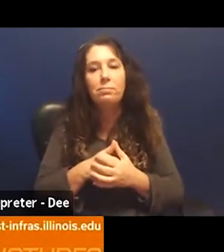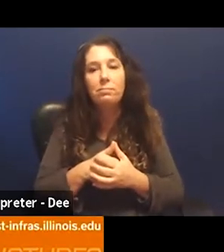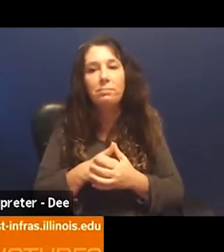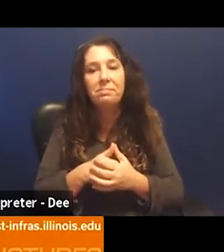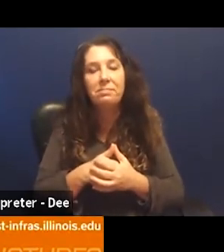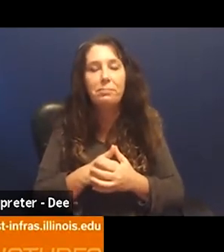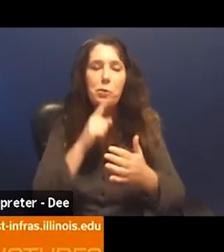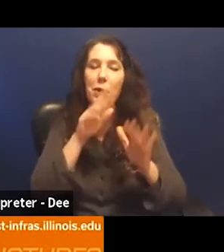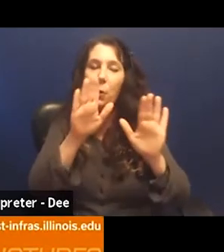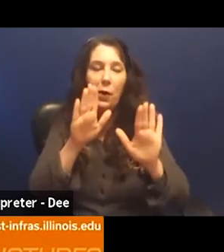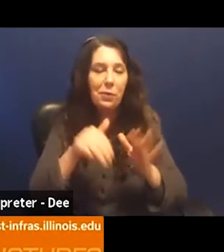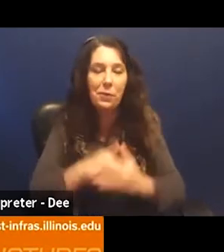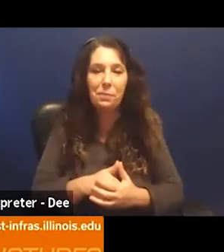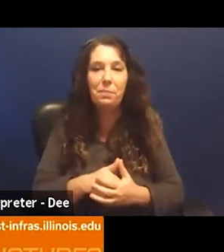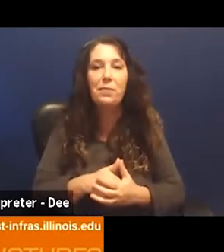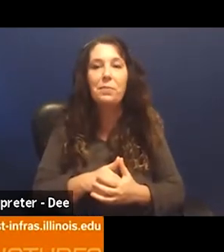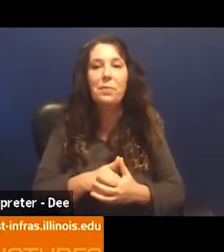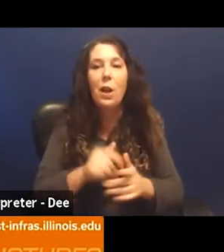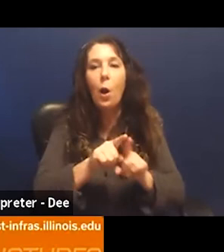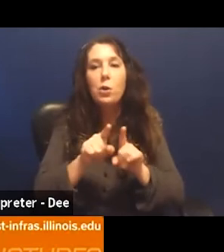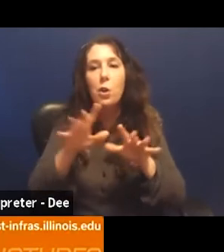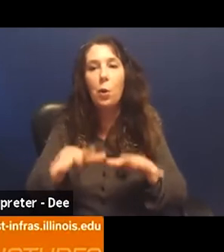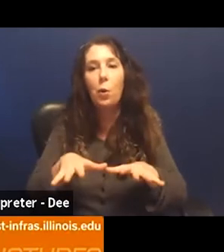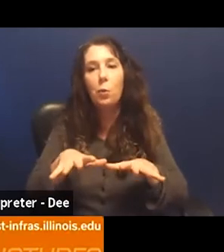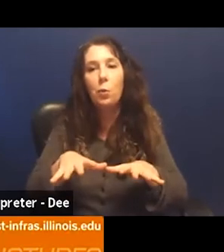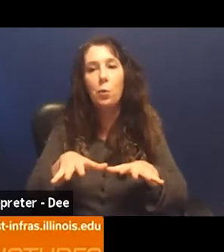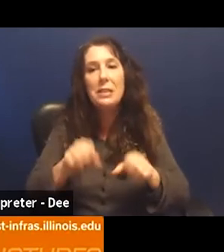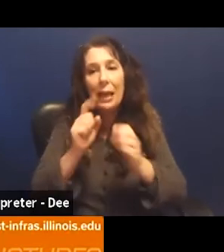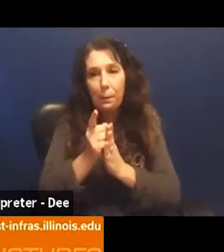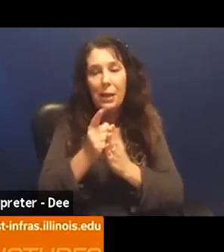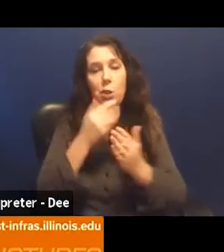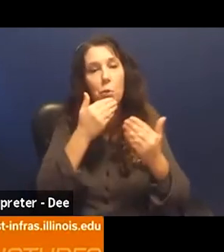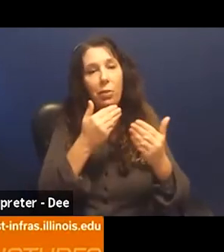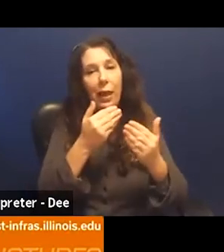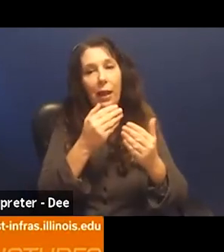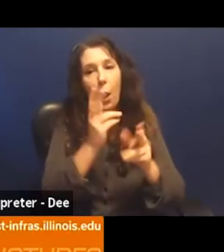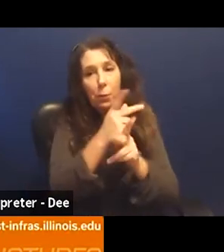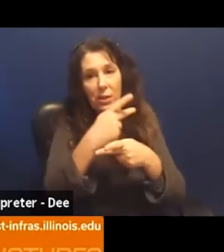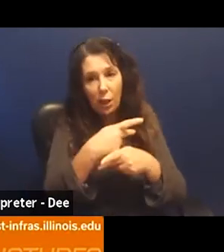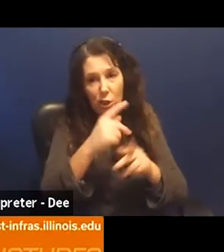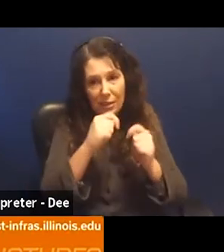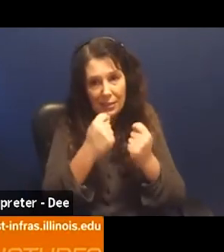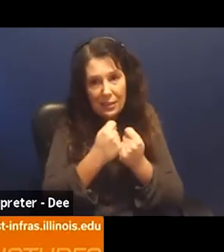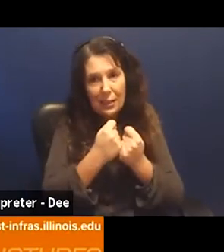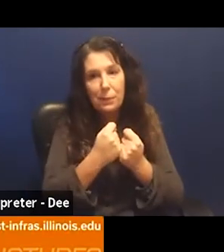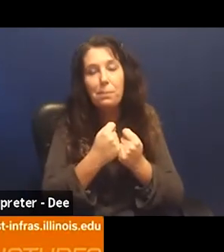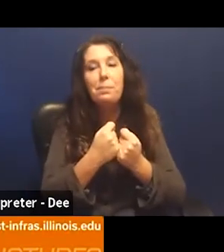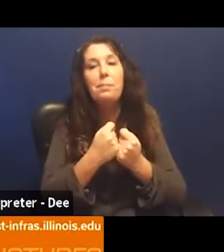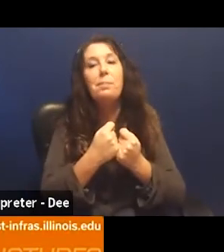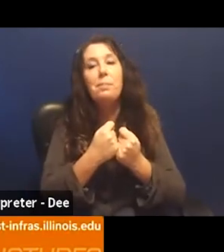And we wanted to also take a moment to thank our production team and to re invite our production team to re video.